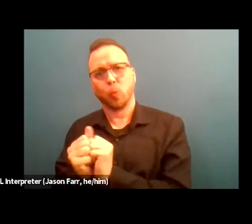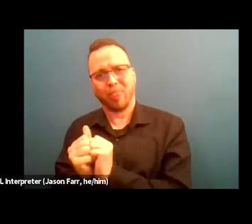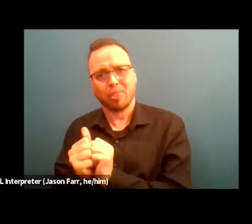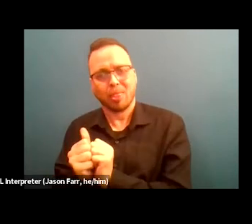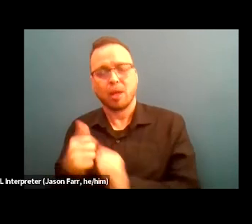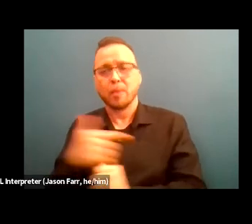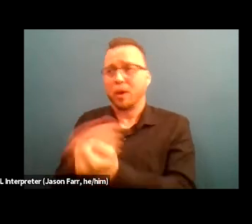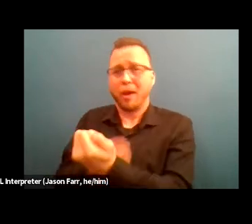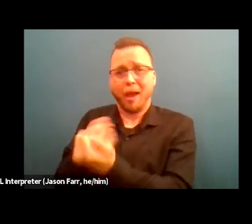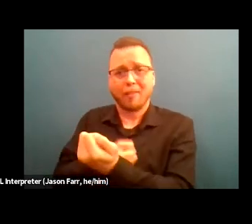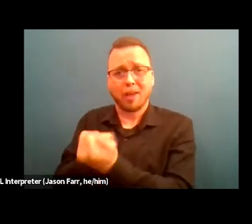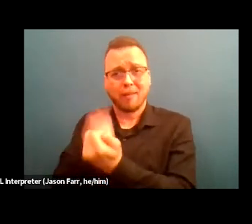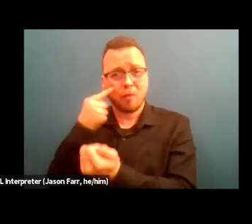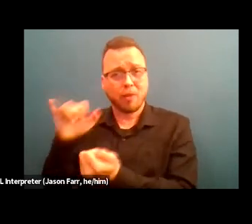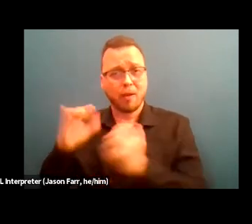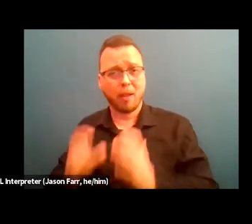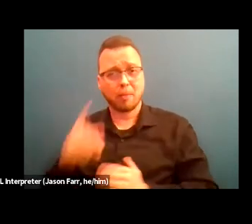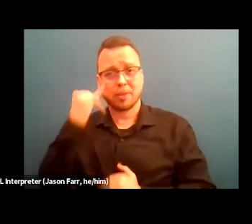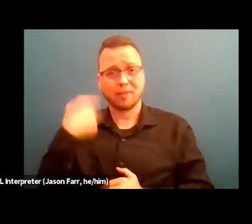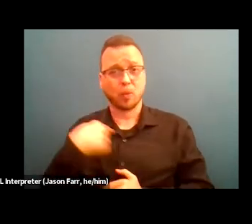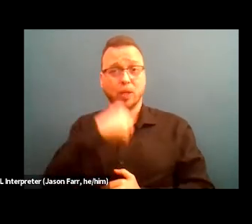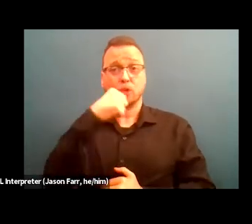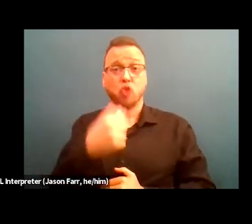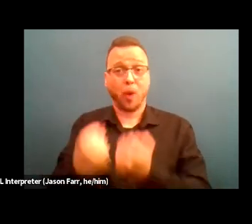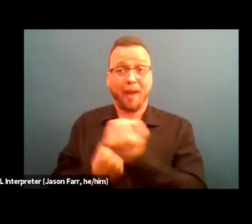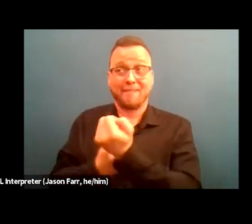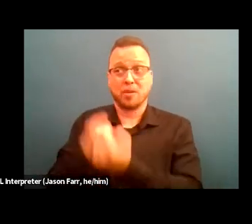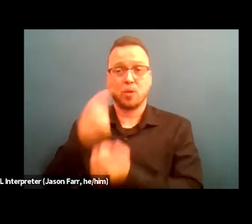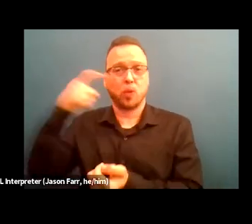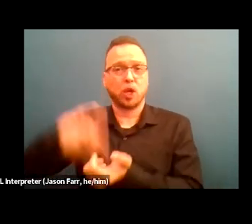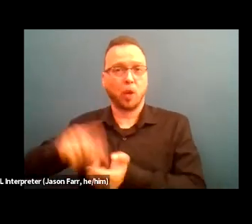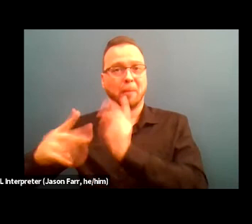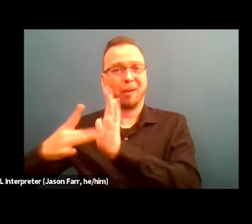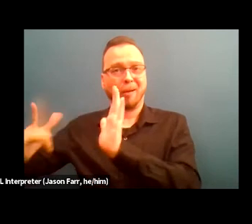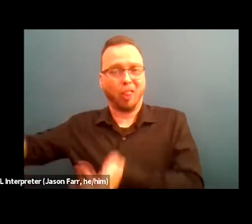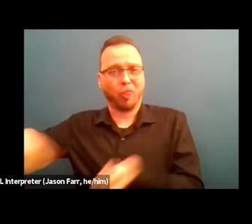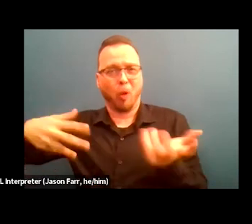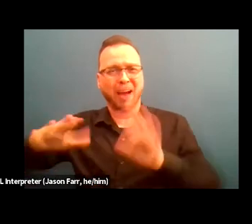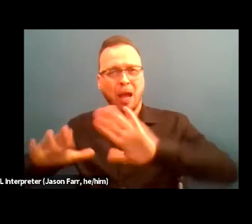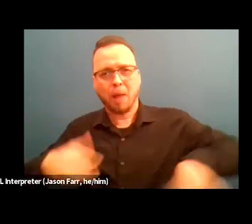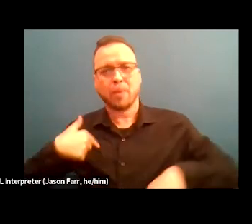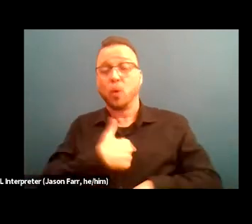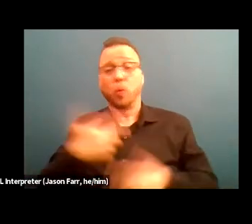because if we don't, we find a lot of times that they'll just get thrown to the wayside and that's not what we want to happen. So we're there every step of the way.